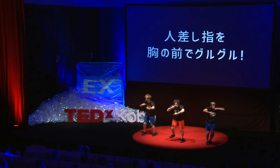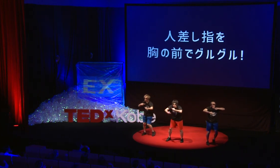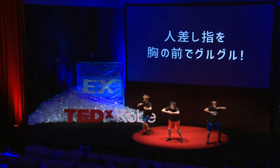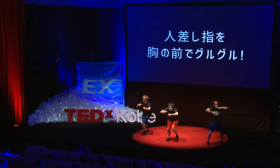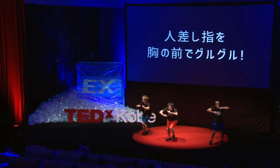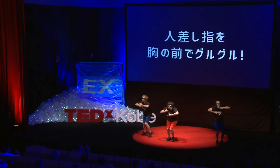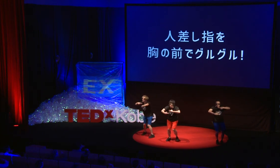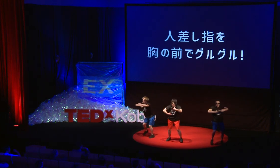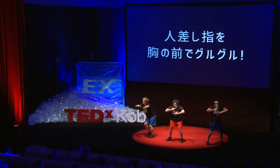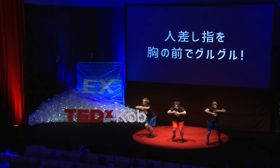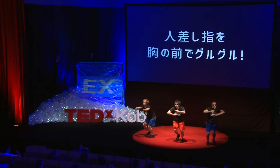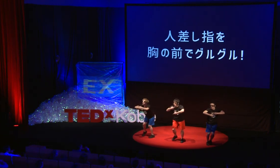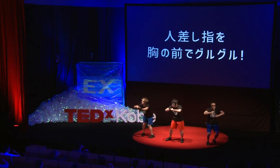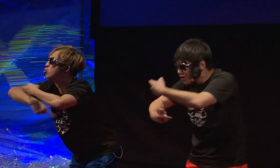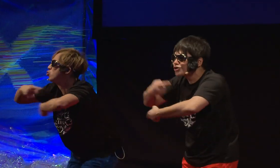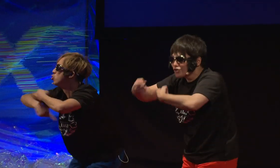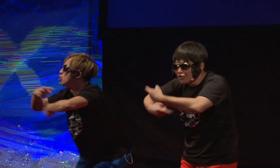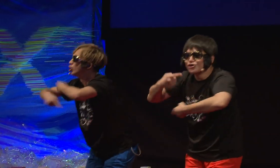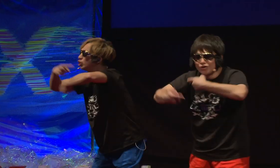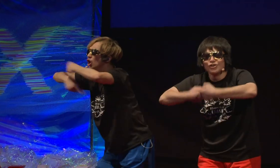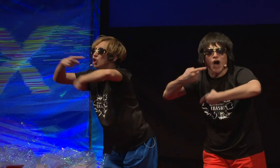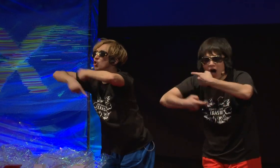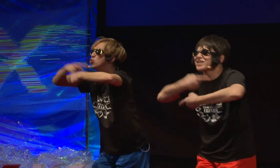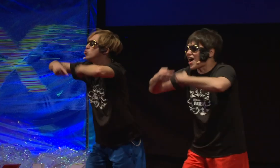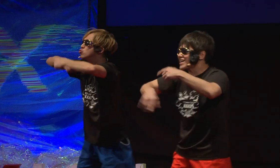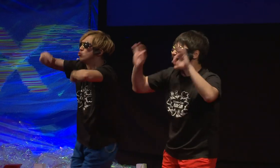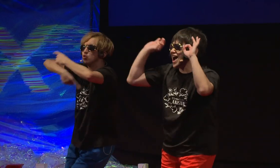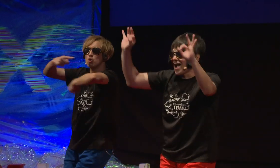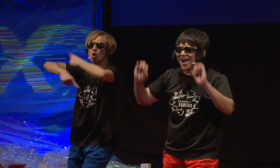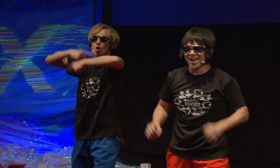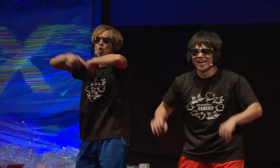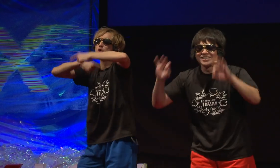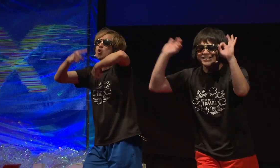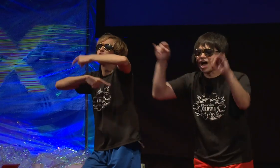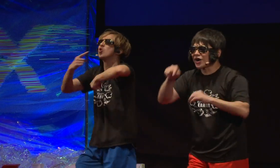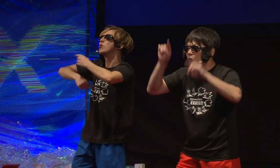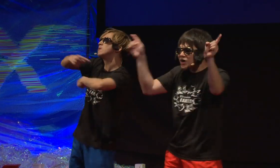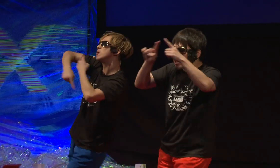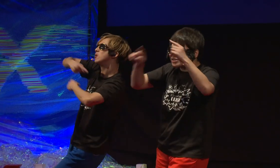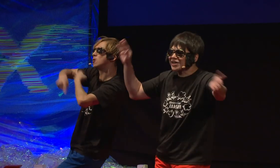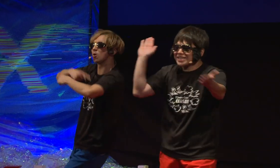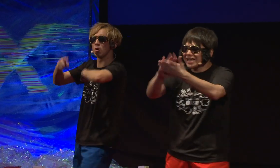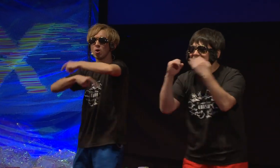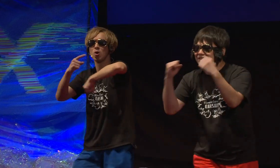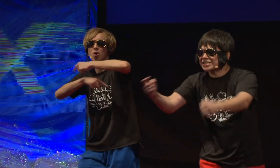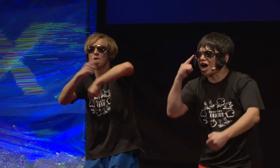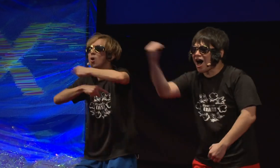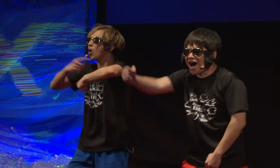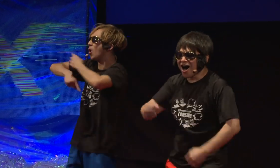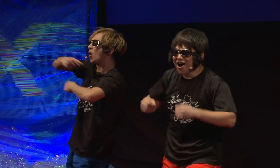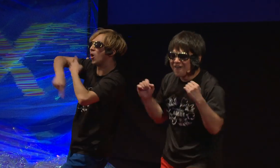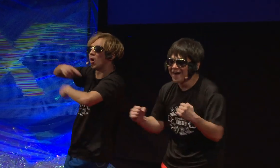and then spin them round and round! Round and round! O: OK! OK! Right, let's do it in time with the music.